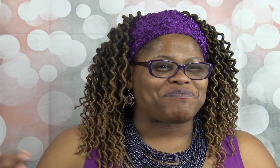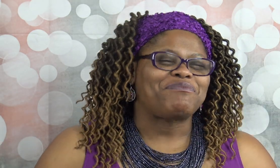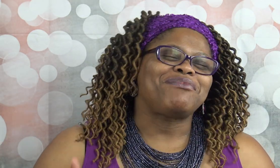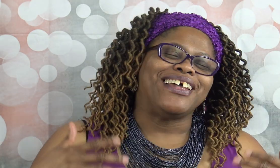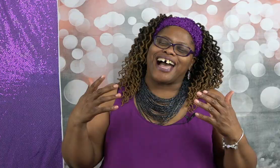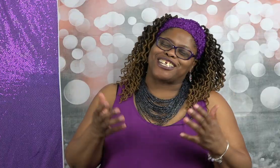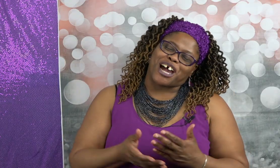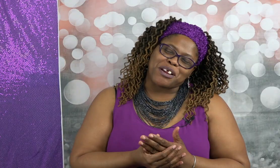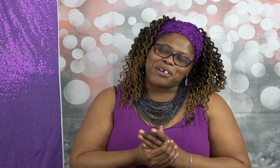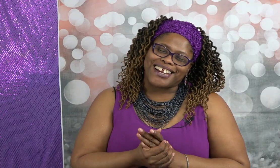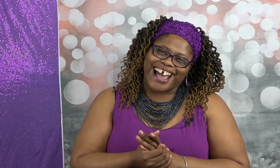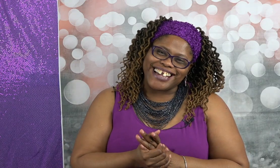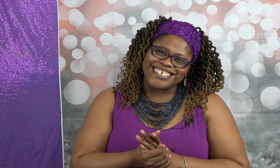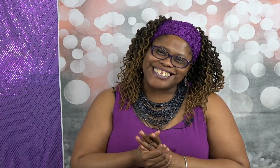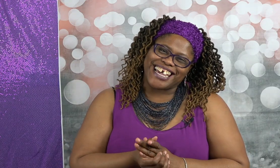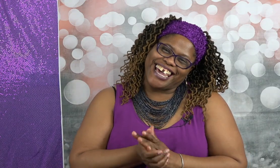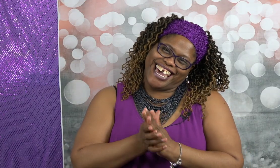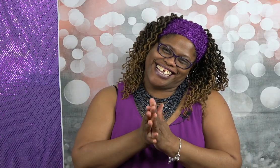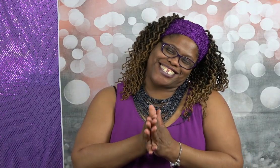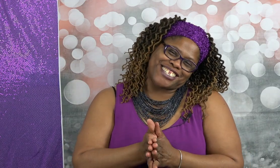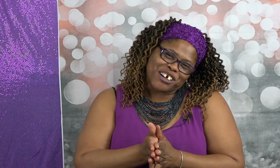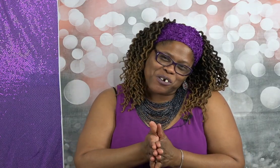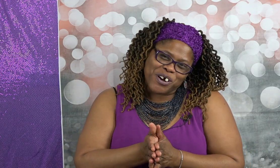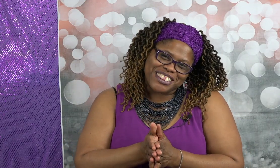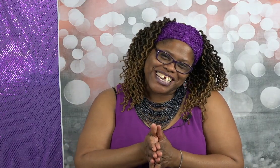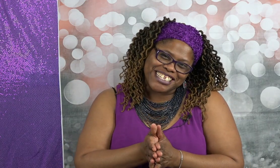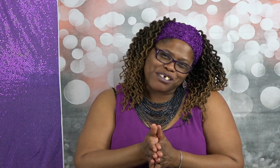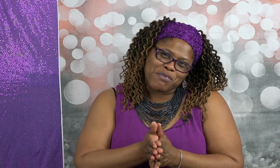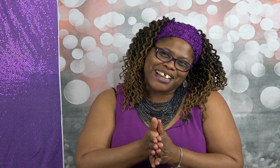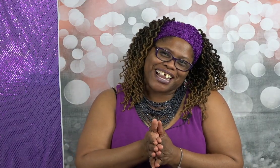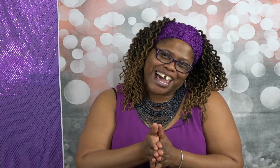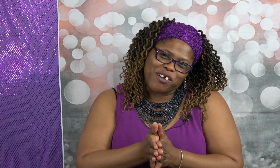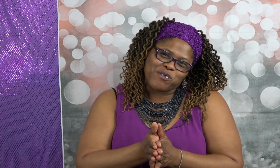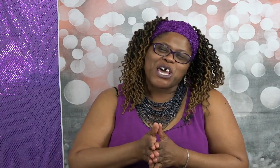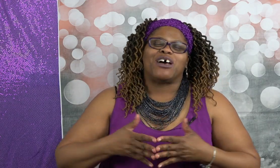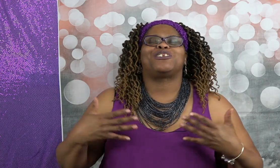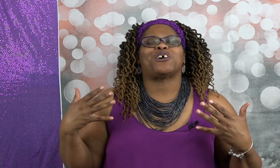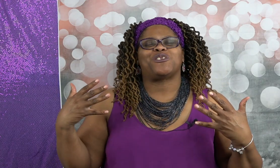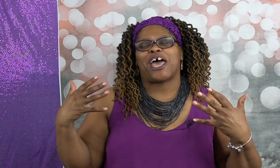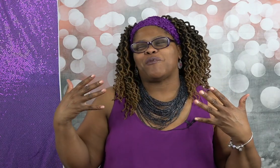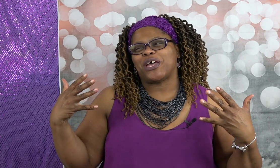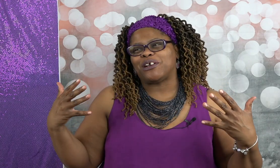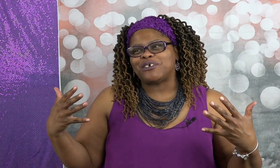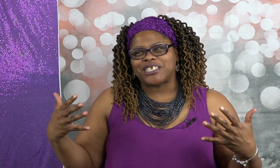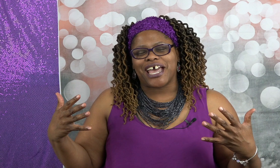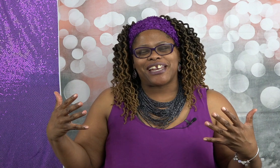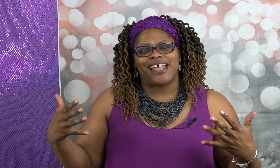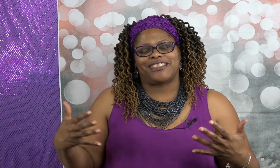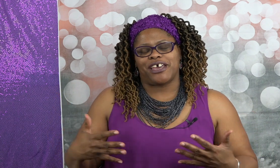try to be nice and subtle with things in my life so that we understand that there